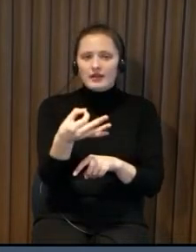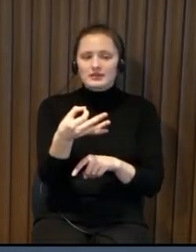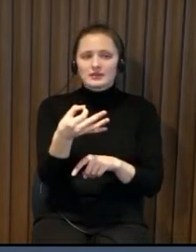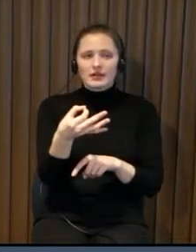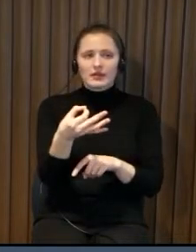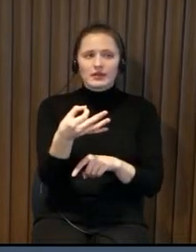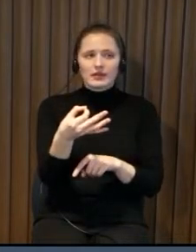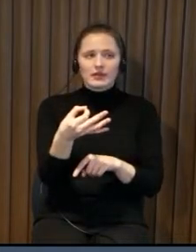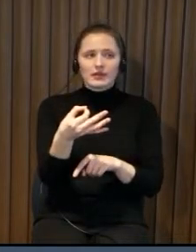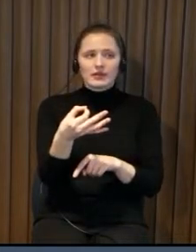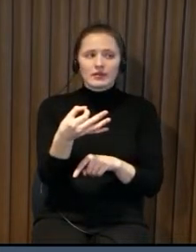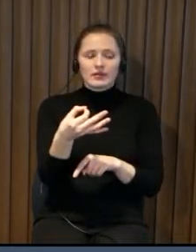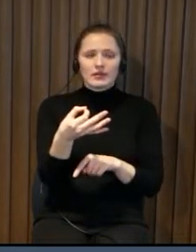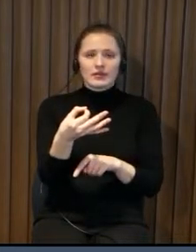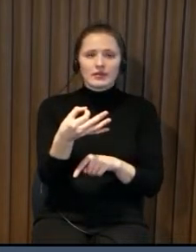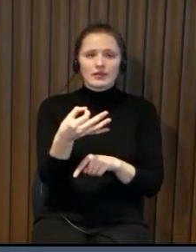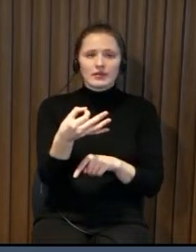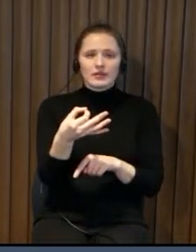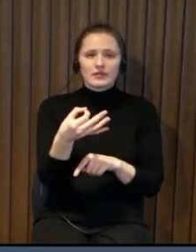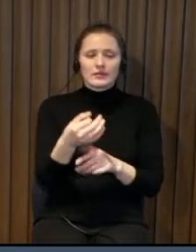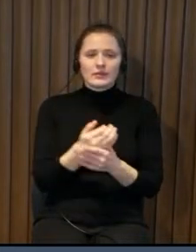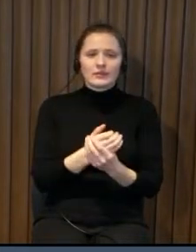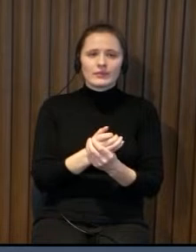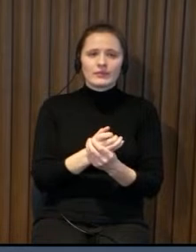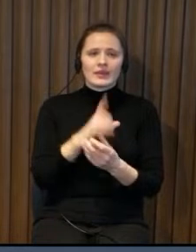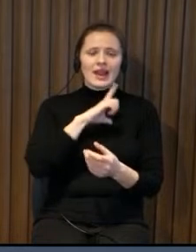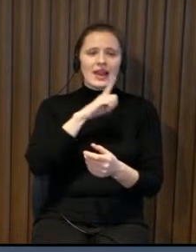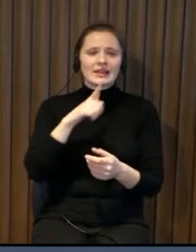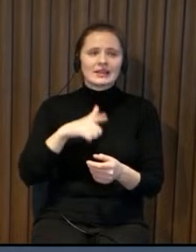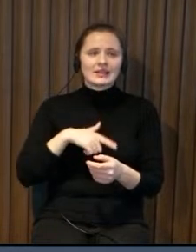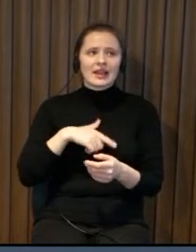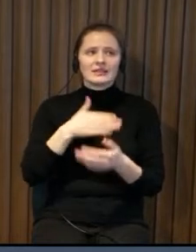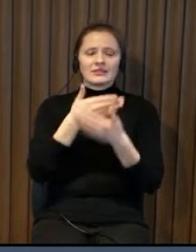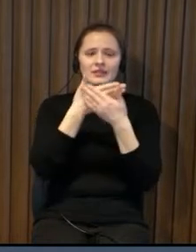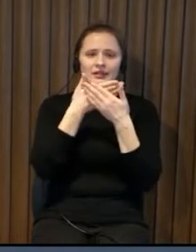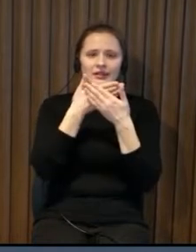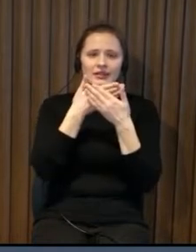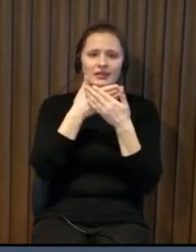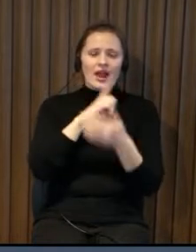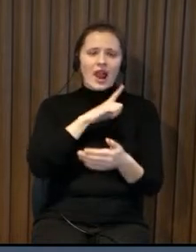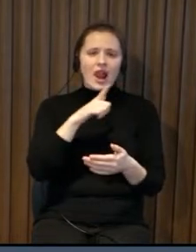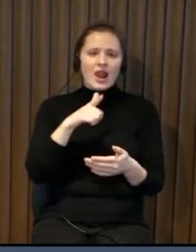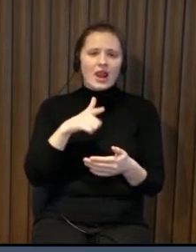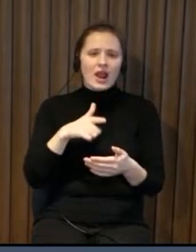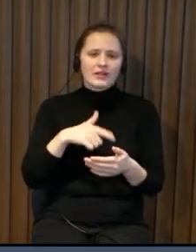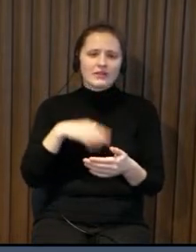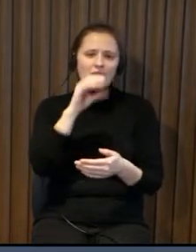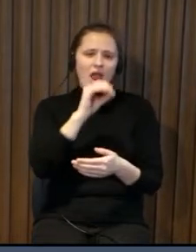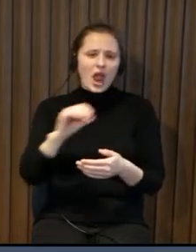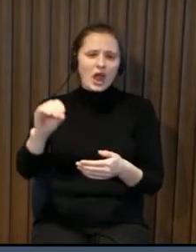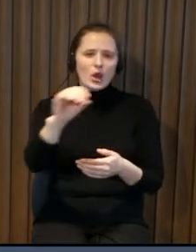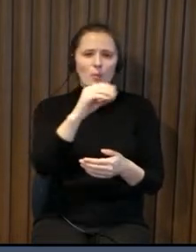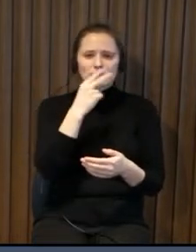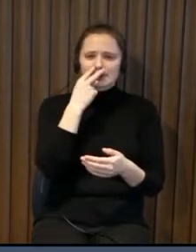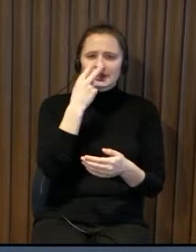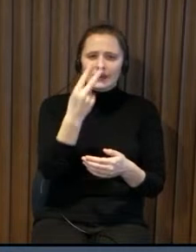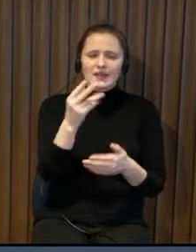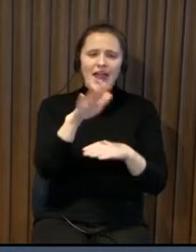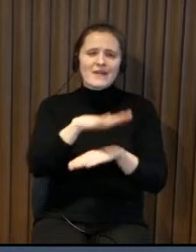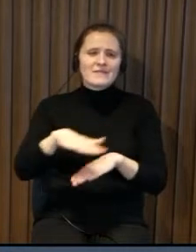so i wanted to say what he was already mentioned that latvia in the view of eastern europe